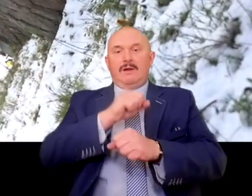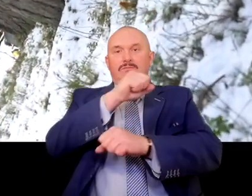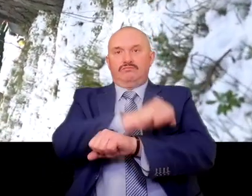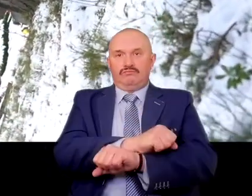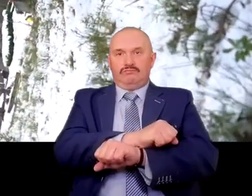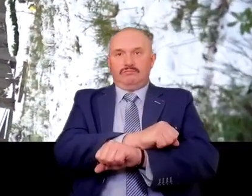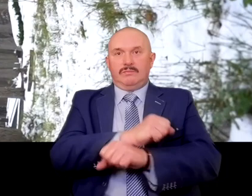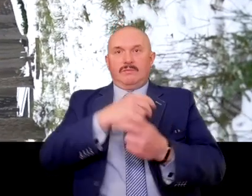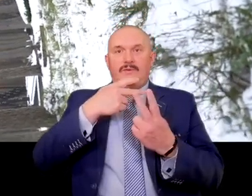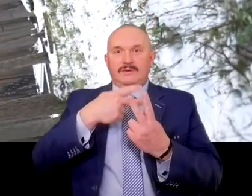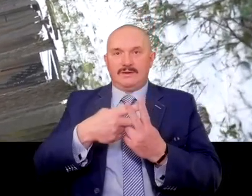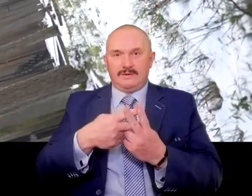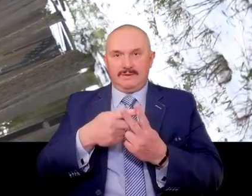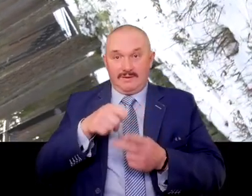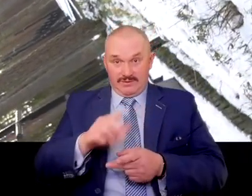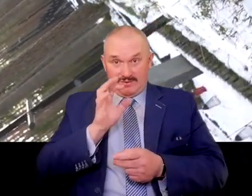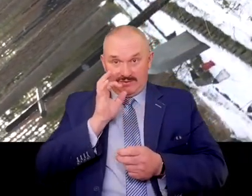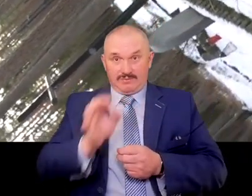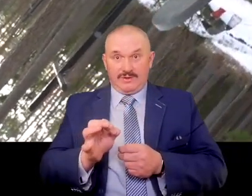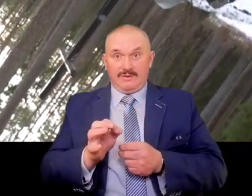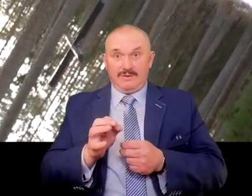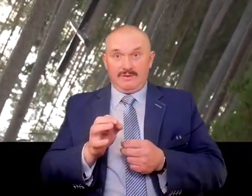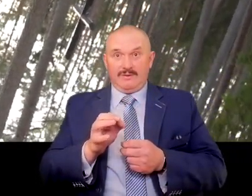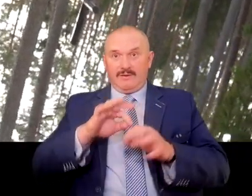Has this crime been accounted for to the end?